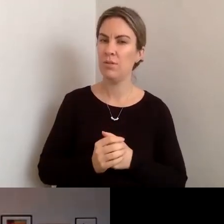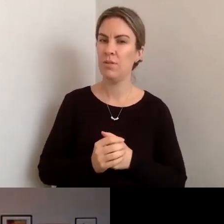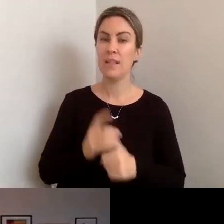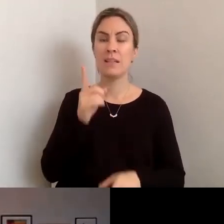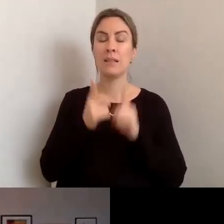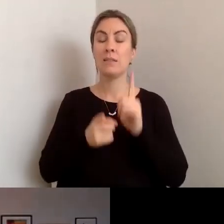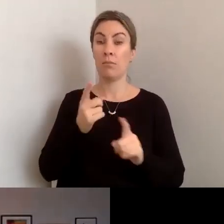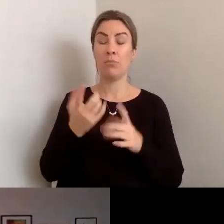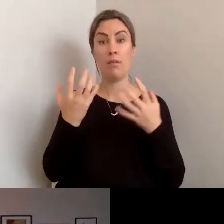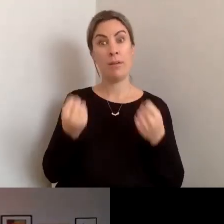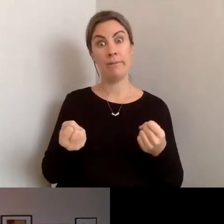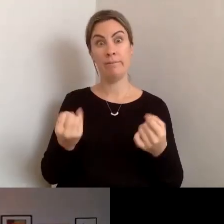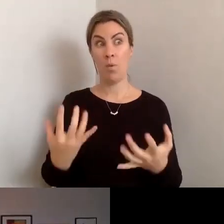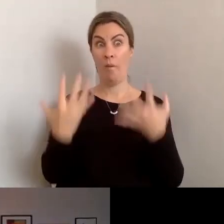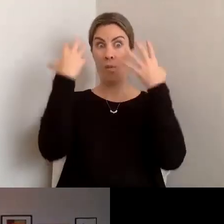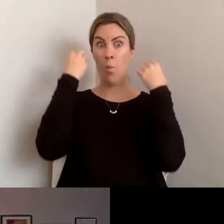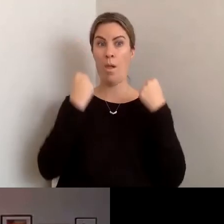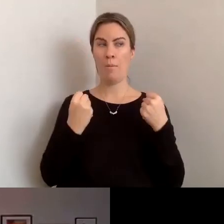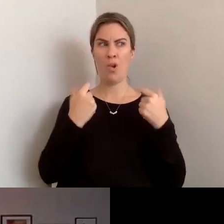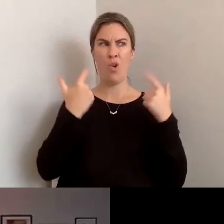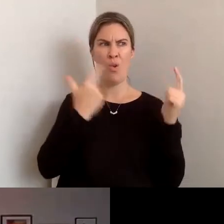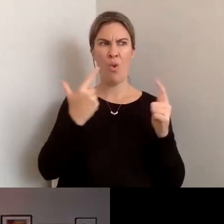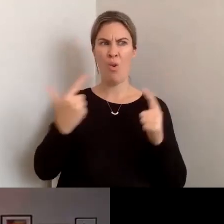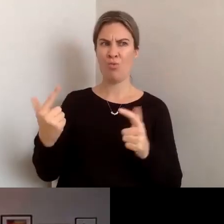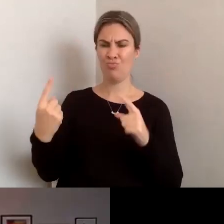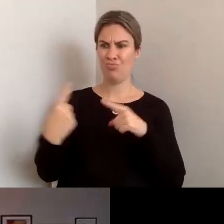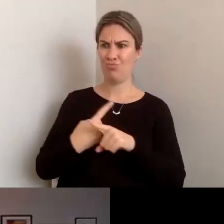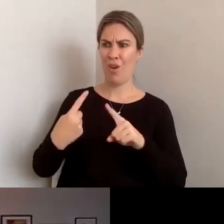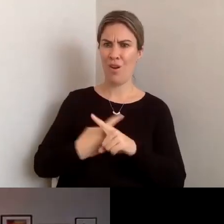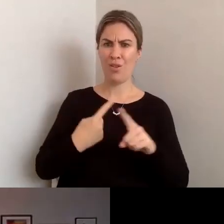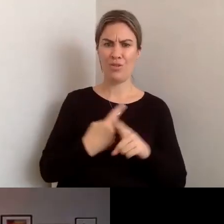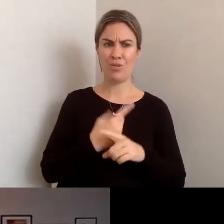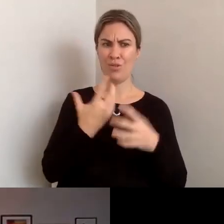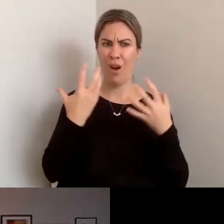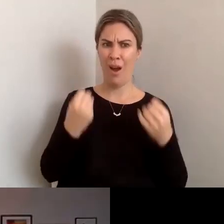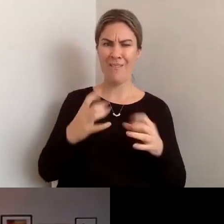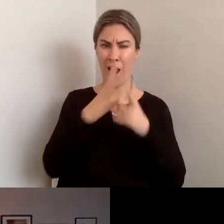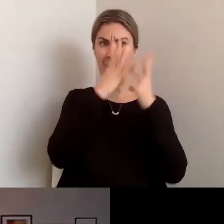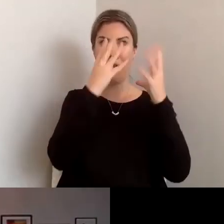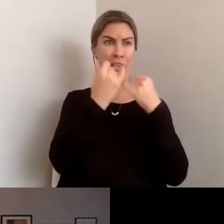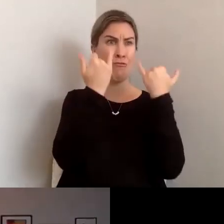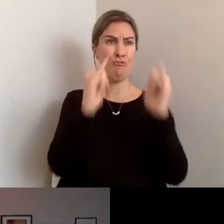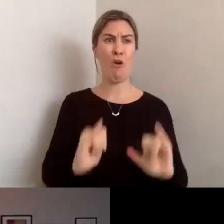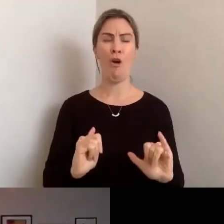overwhelming to look and say, "Oh, my God, we've got to fix everything!"